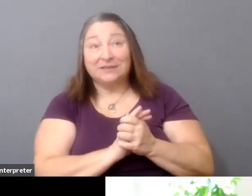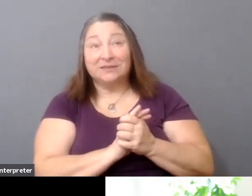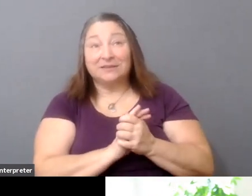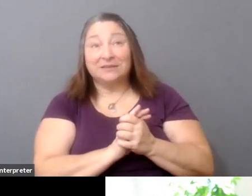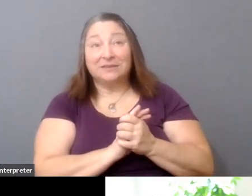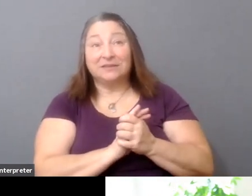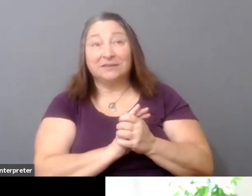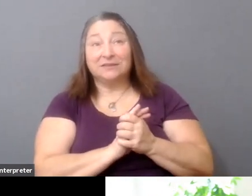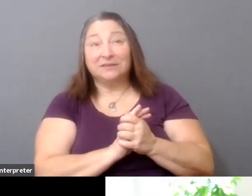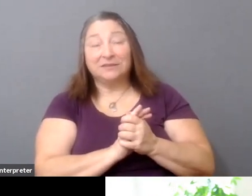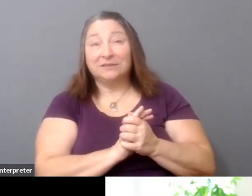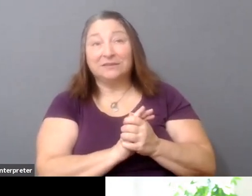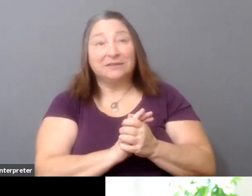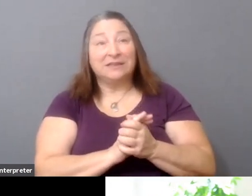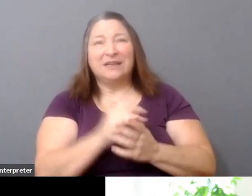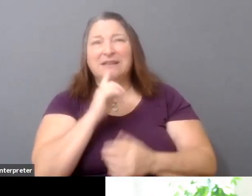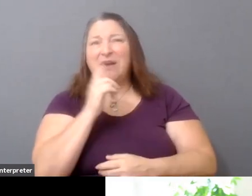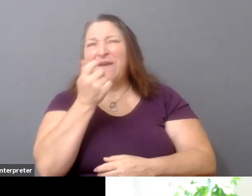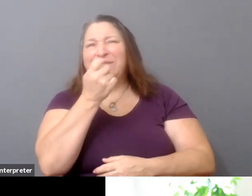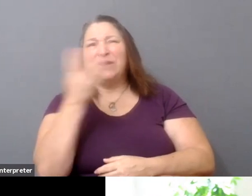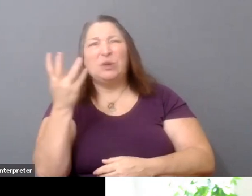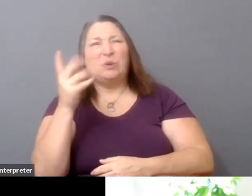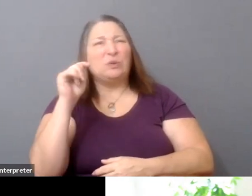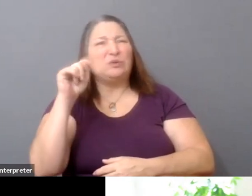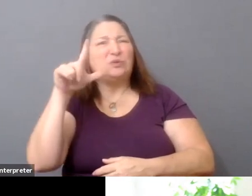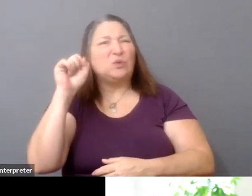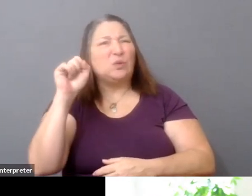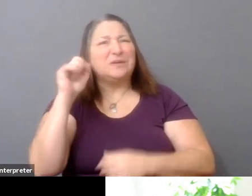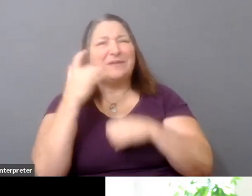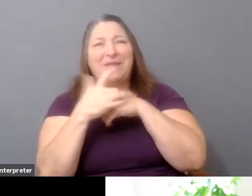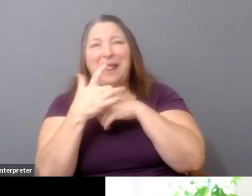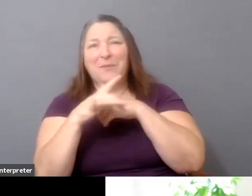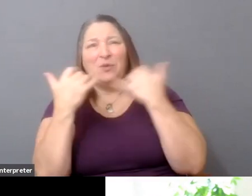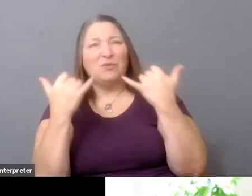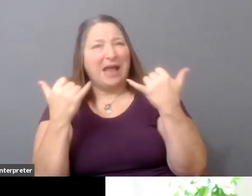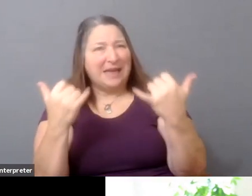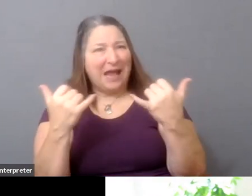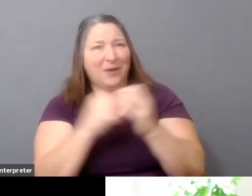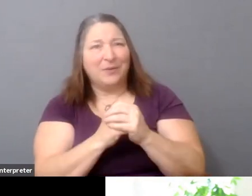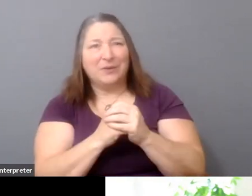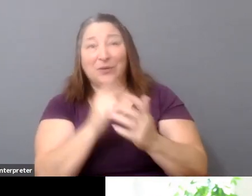There's very few tools available right now. I think, really, you're on your own